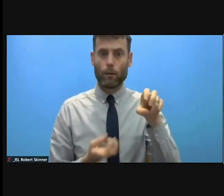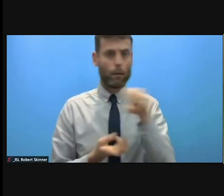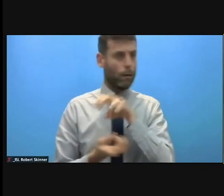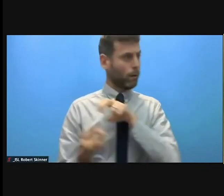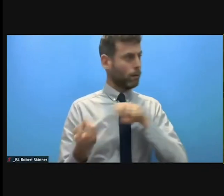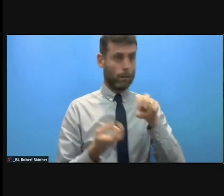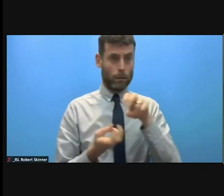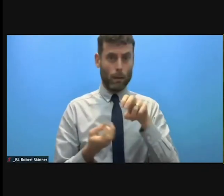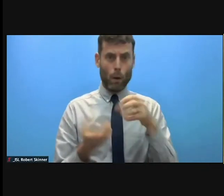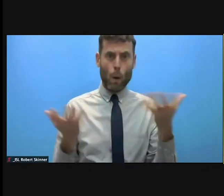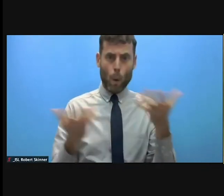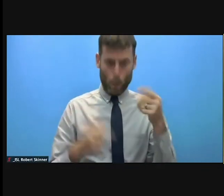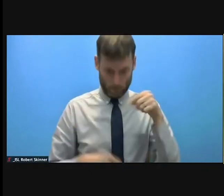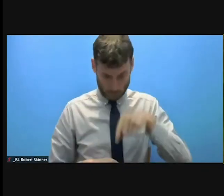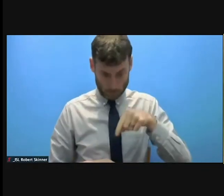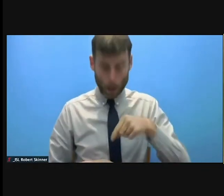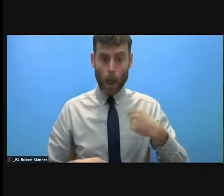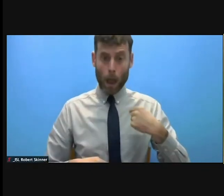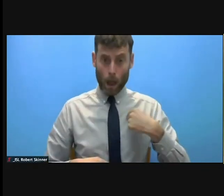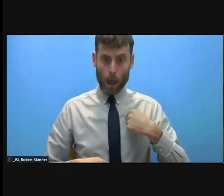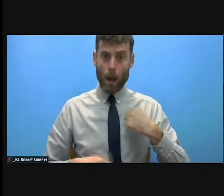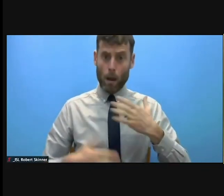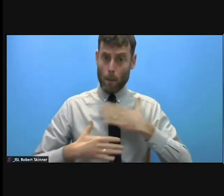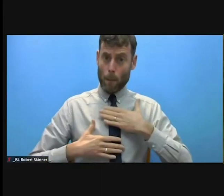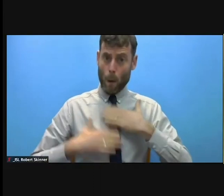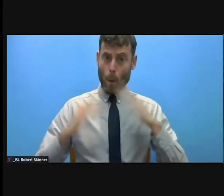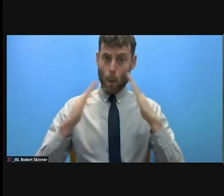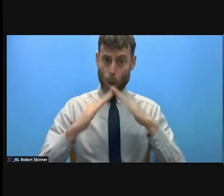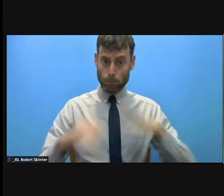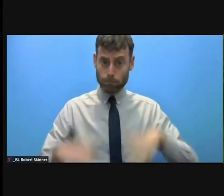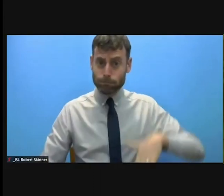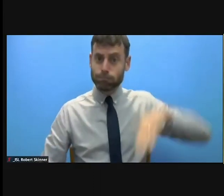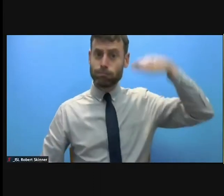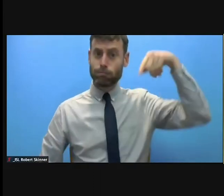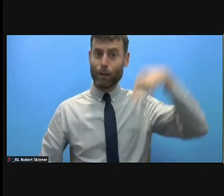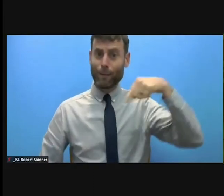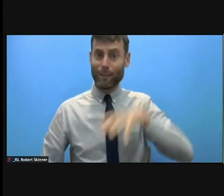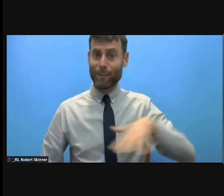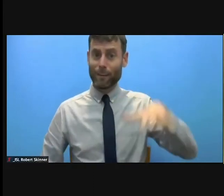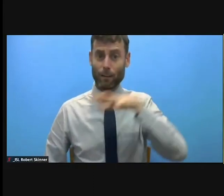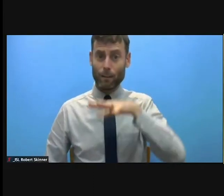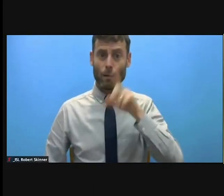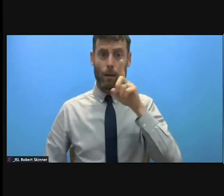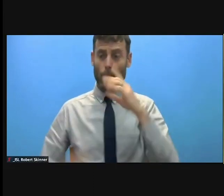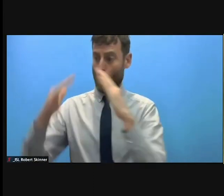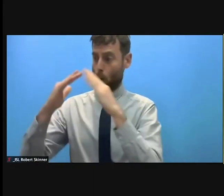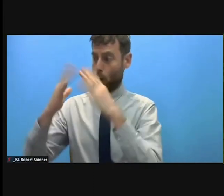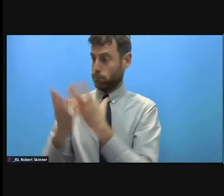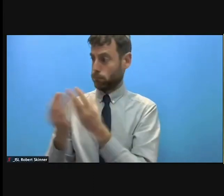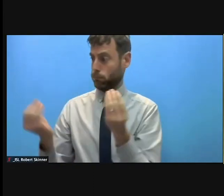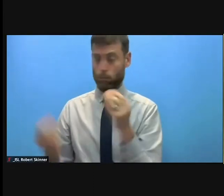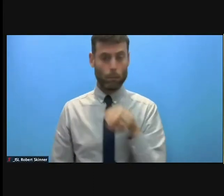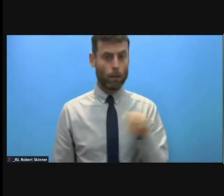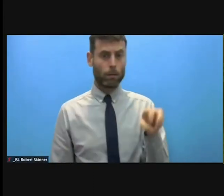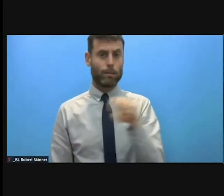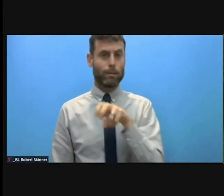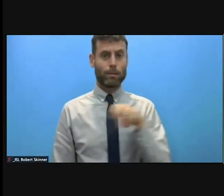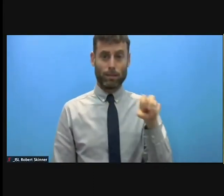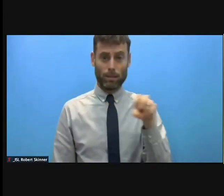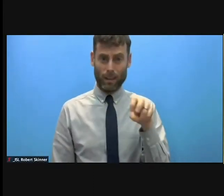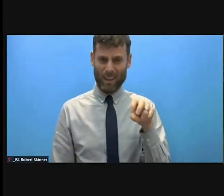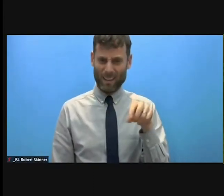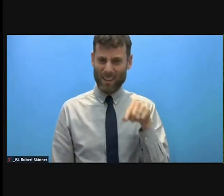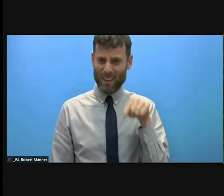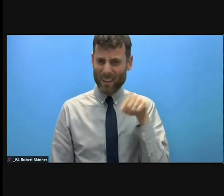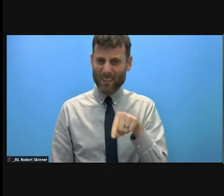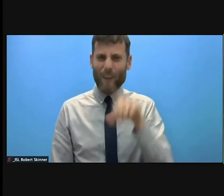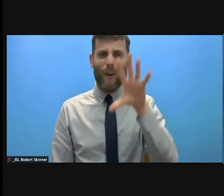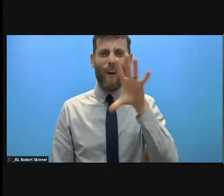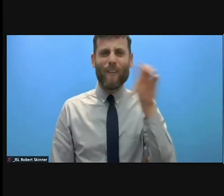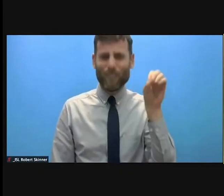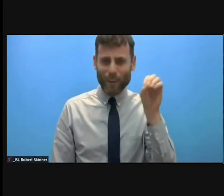That's 10 times the population of Switzerland. We see at the same time with these alarming figures,